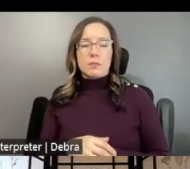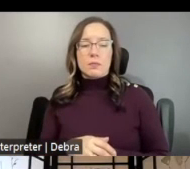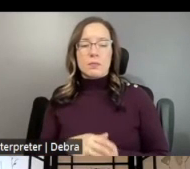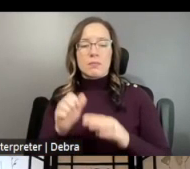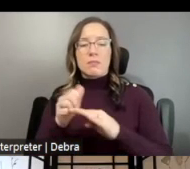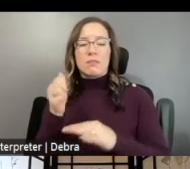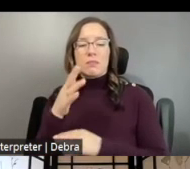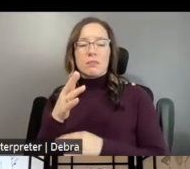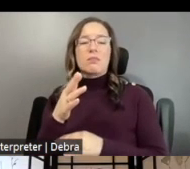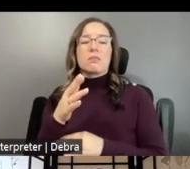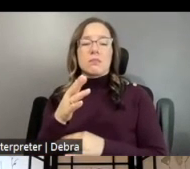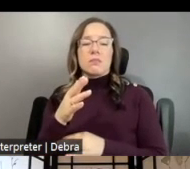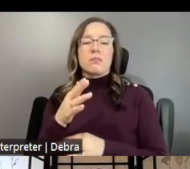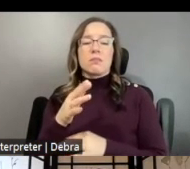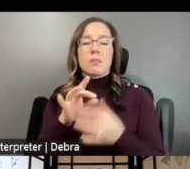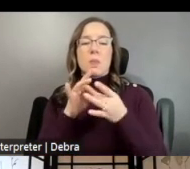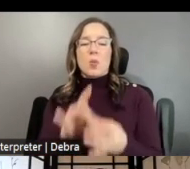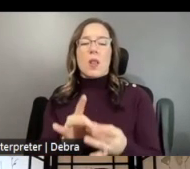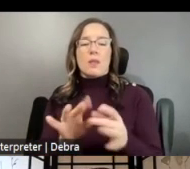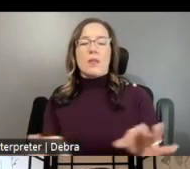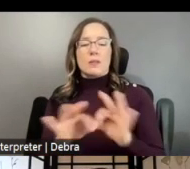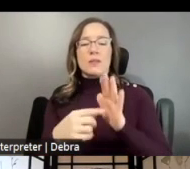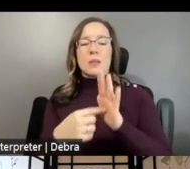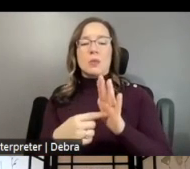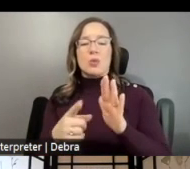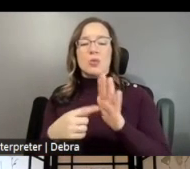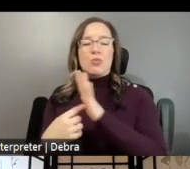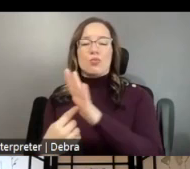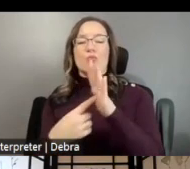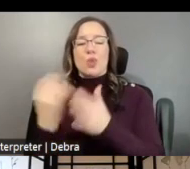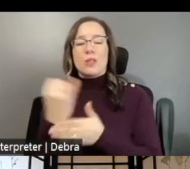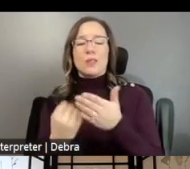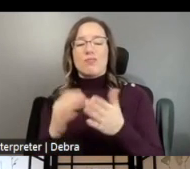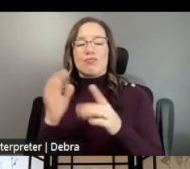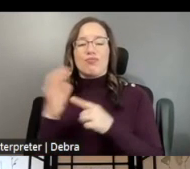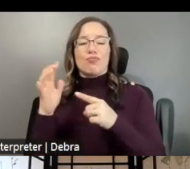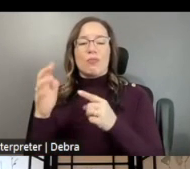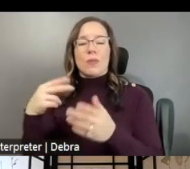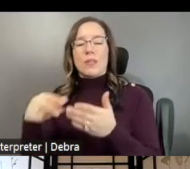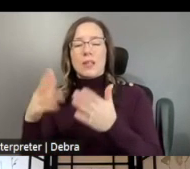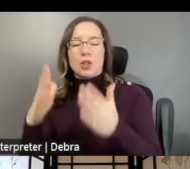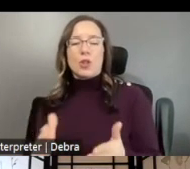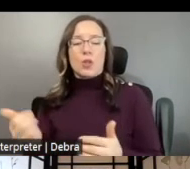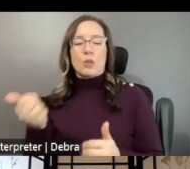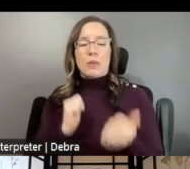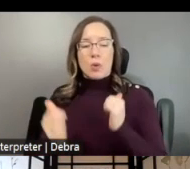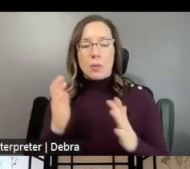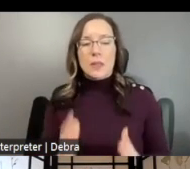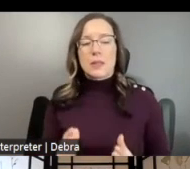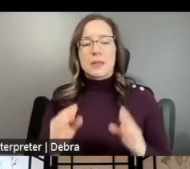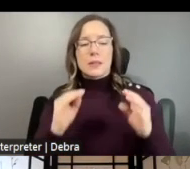RELEVANT SAMPLES TO SHOW THE ARTISTIC EXCELLENCE OF THE DANCERS, THE PERFORMANCE, THE INSTRUCTORS